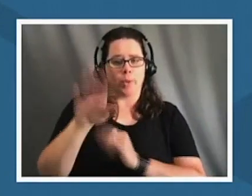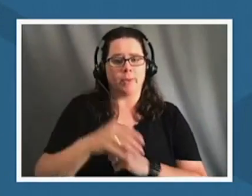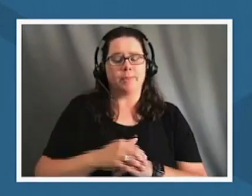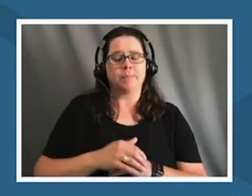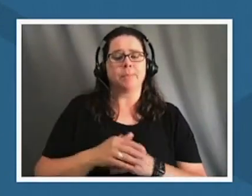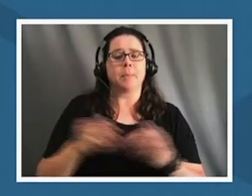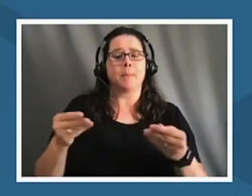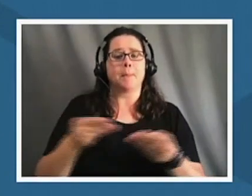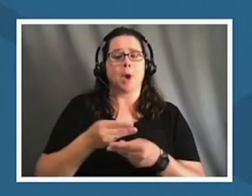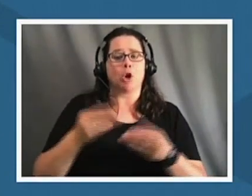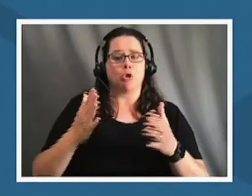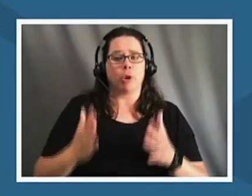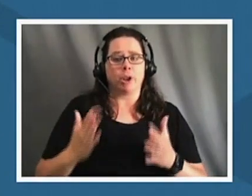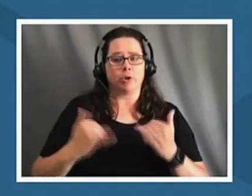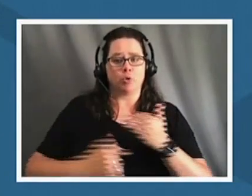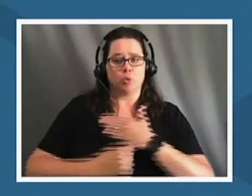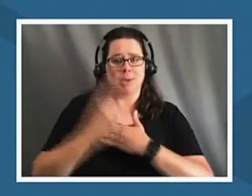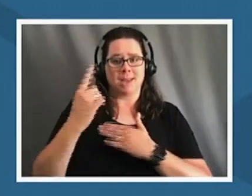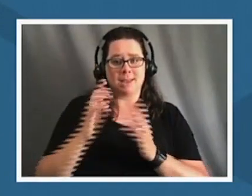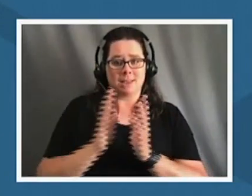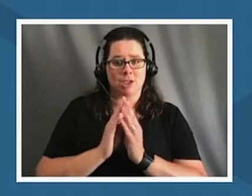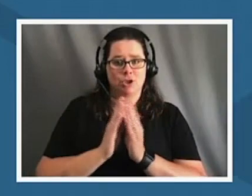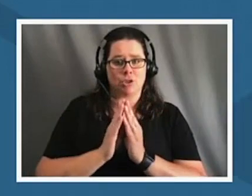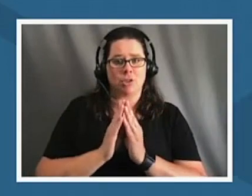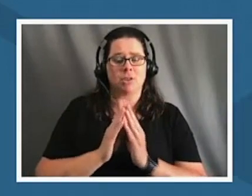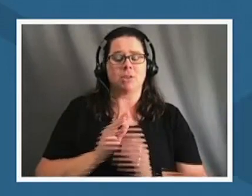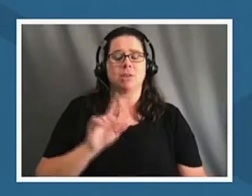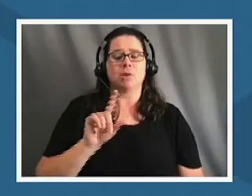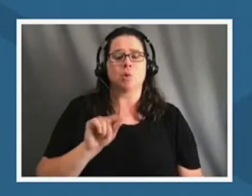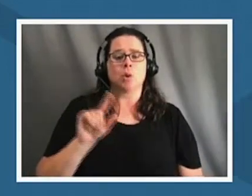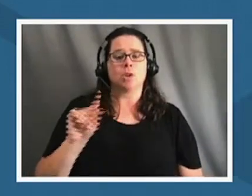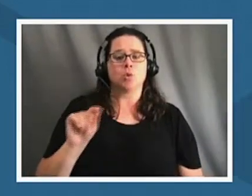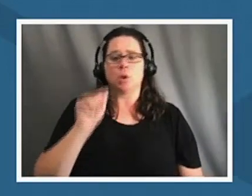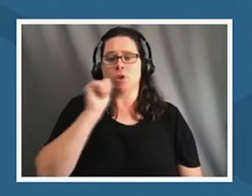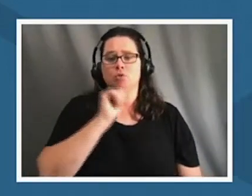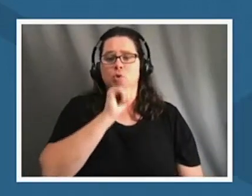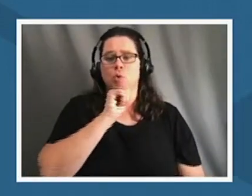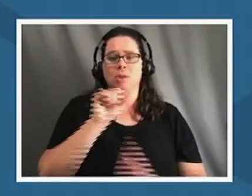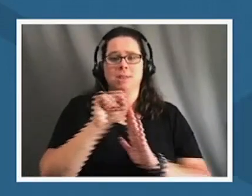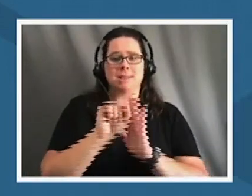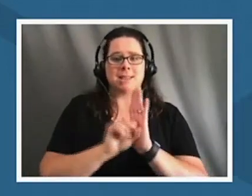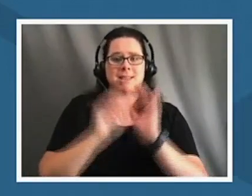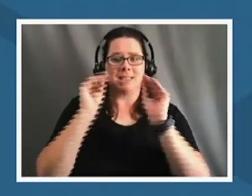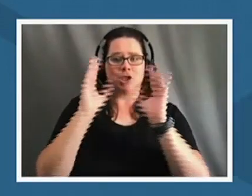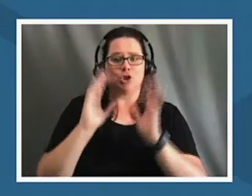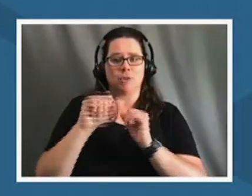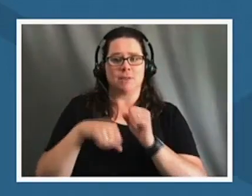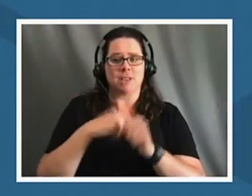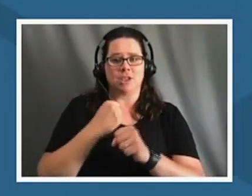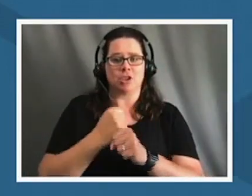today's session will be 2020 arizona